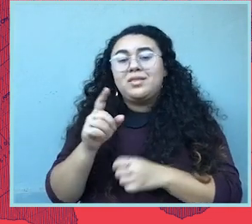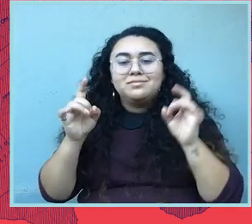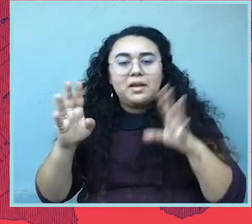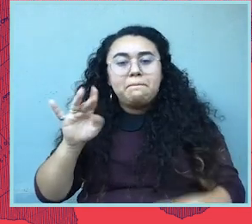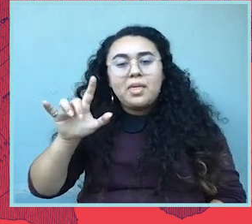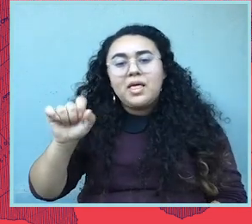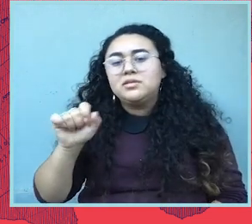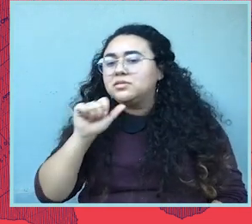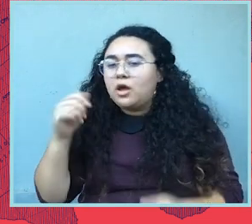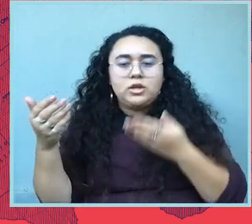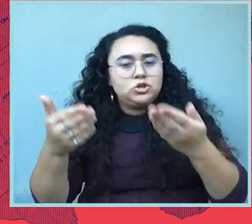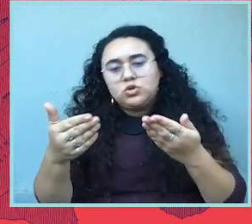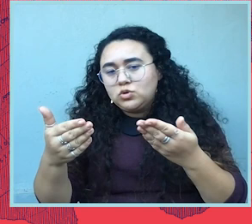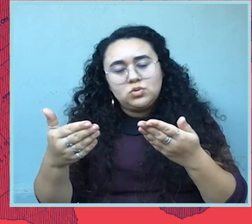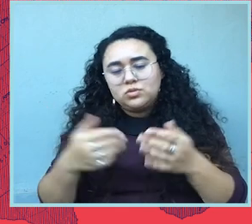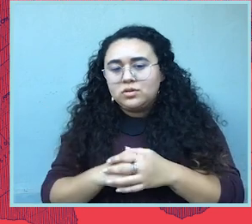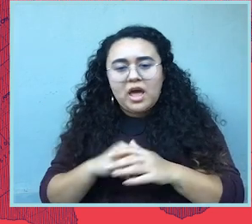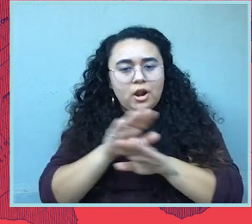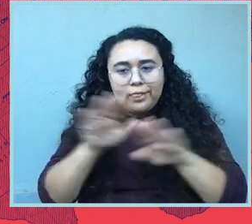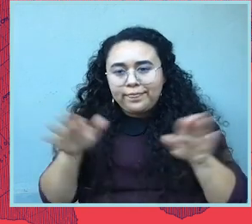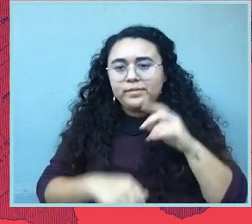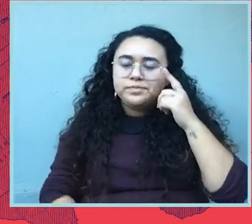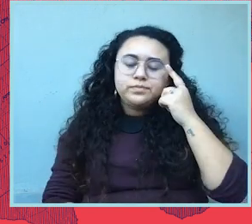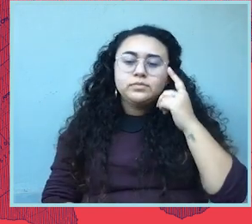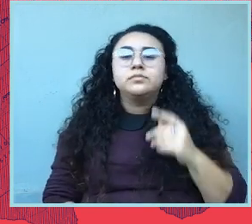are seeing aren't even introduced in the first instance.